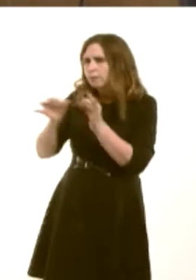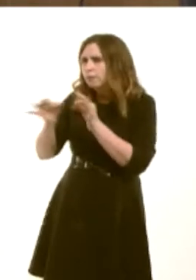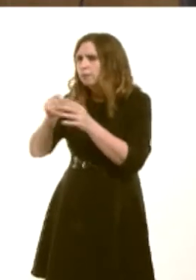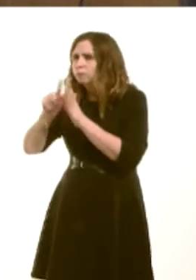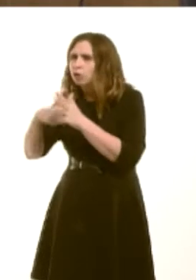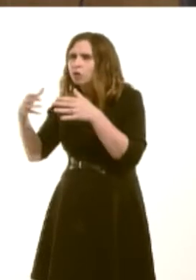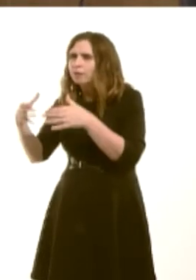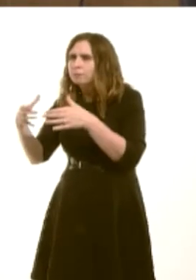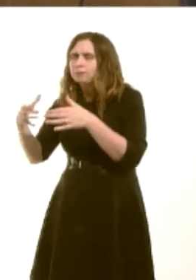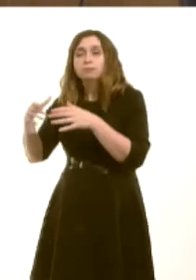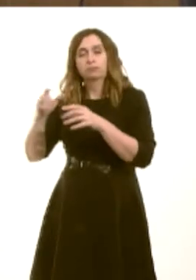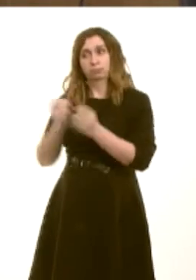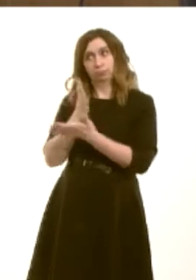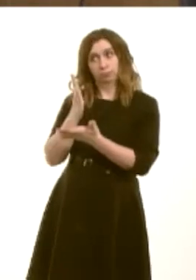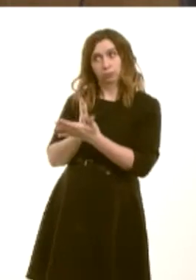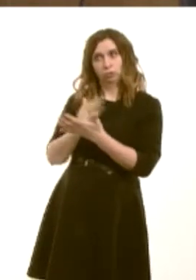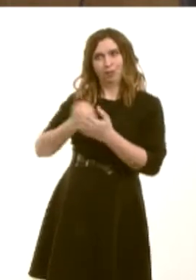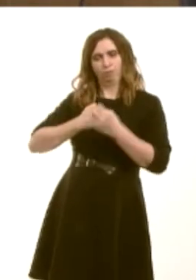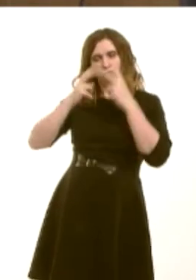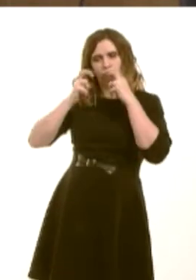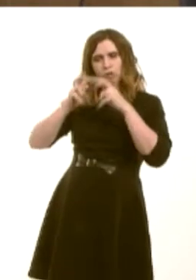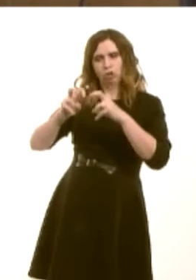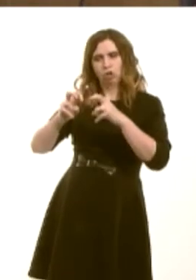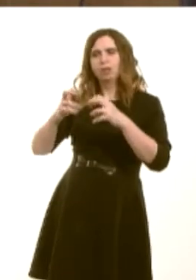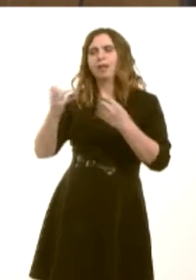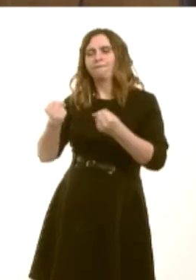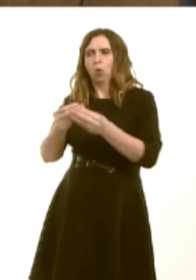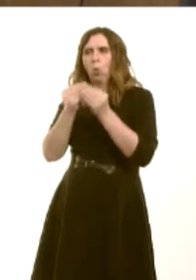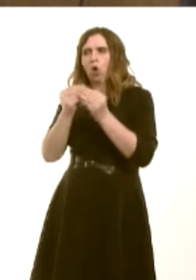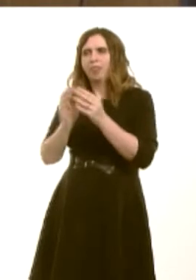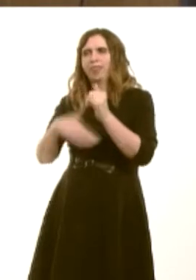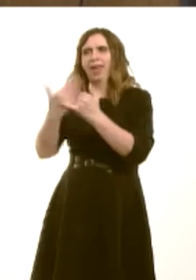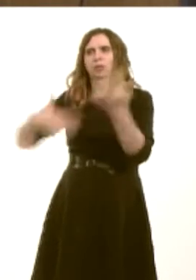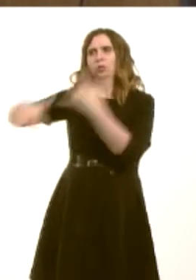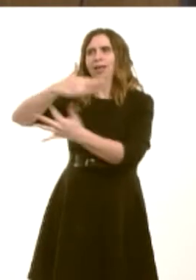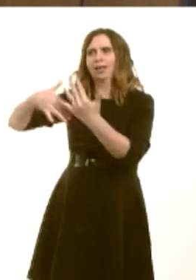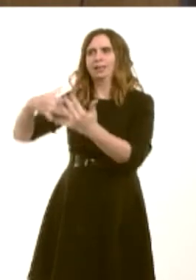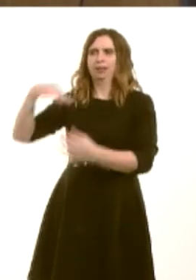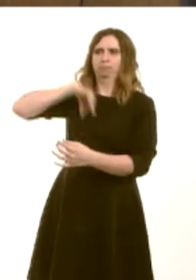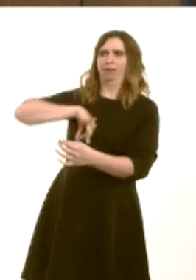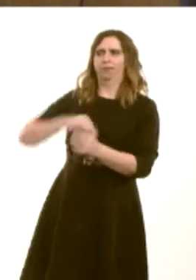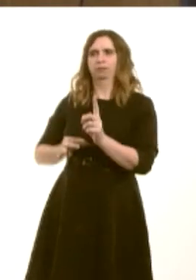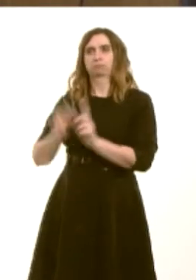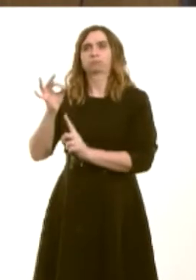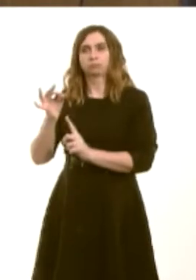course, making sure that we create research that has a social and economic benefit at